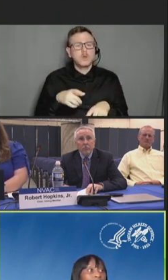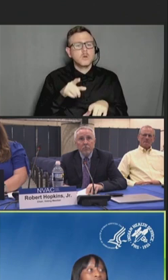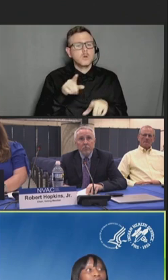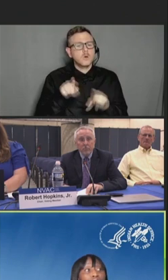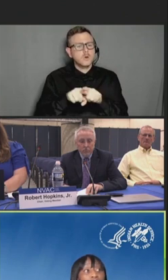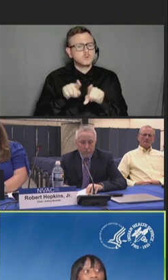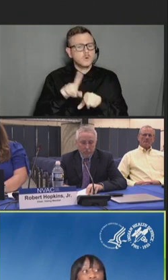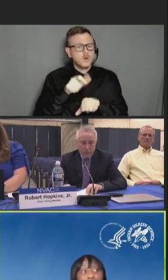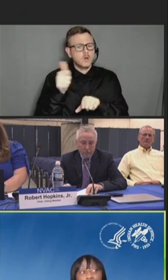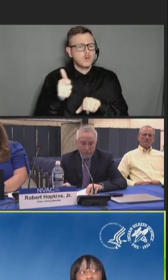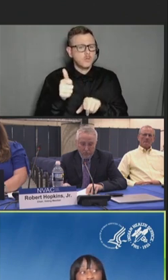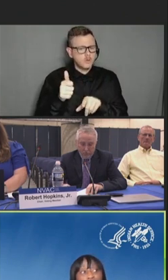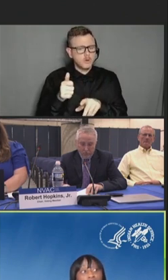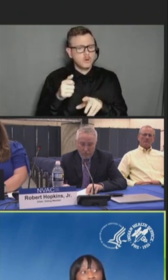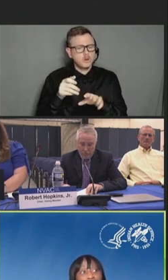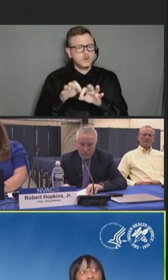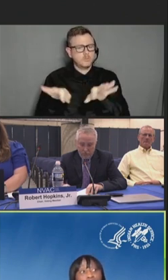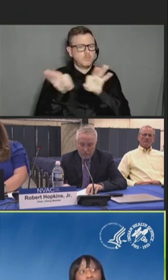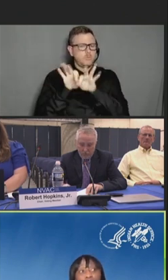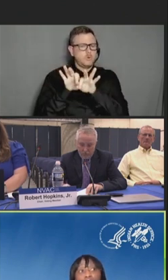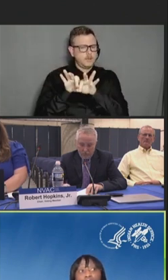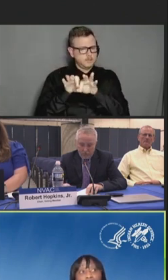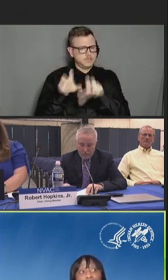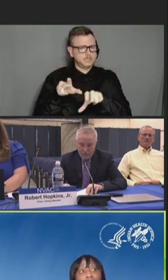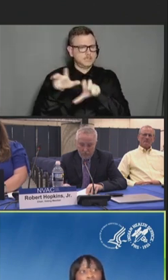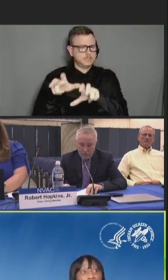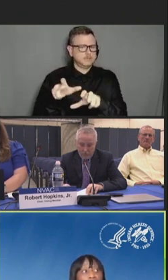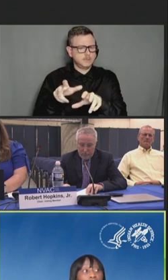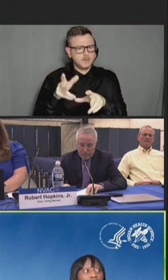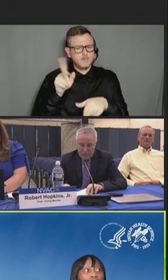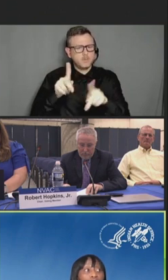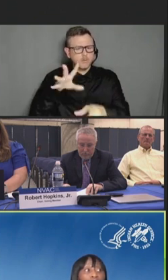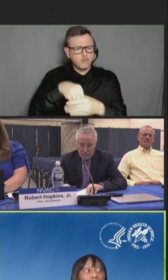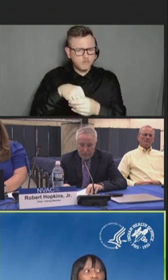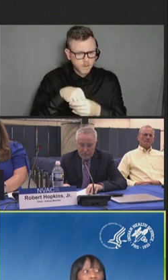and seek to leverage the lessons learned from the COVID vaccine campaign to improve general